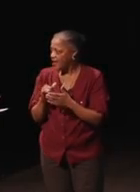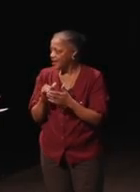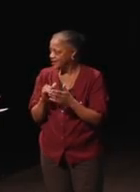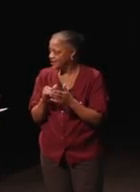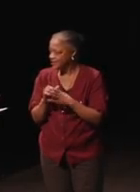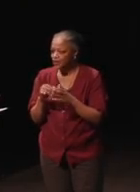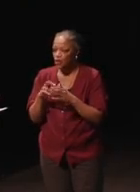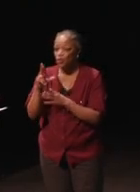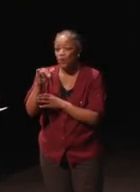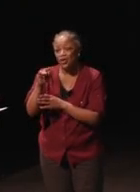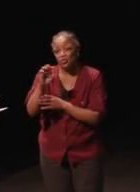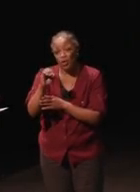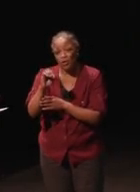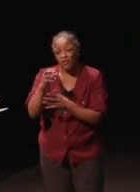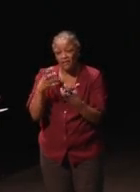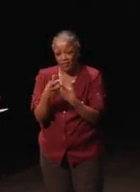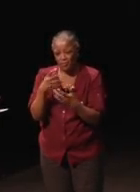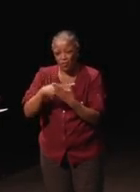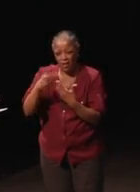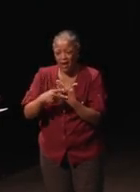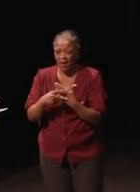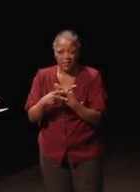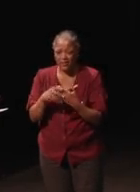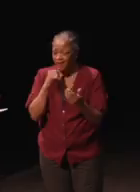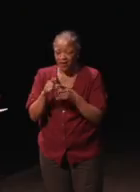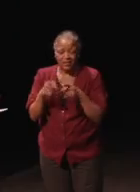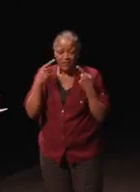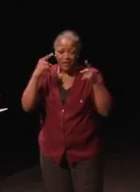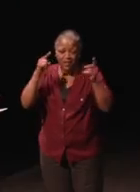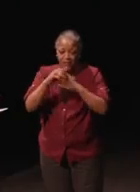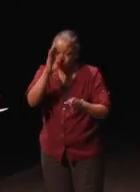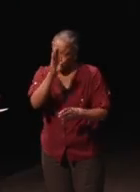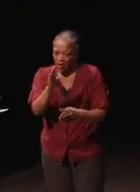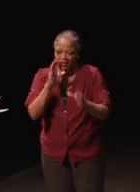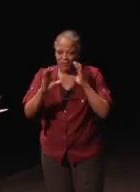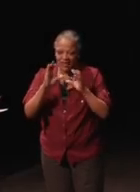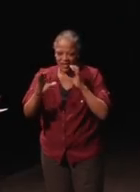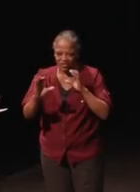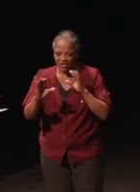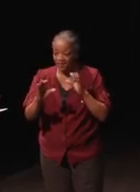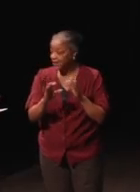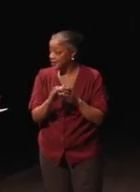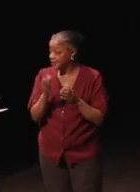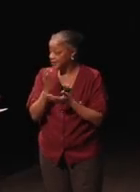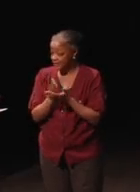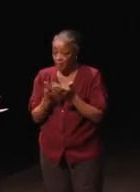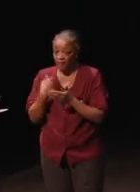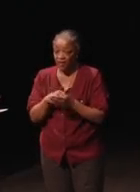a retrofitted program and it's not as effective as direct communication. In fact, some of us are moving towards trying